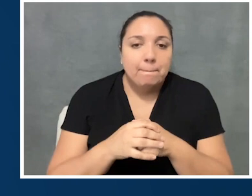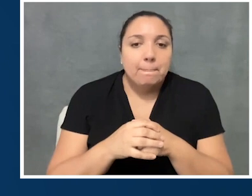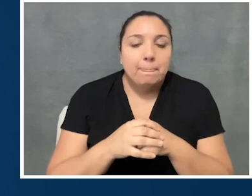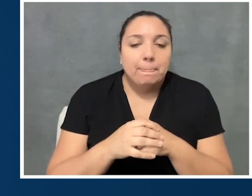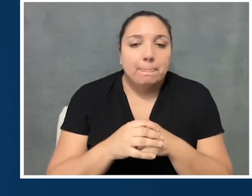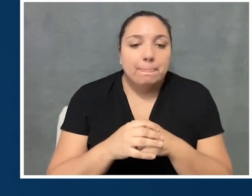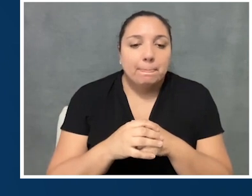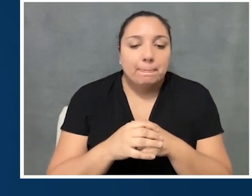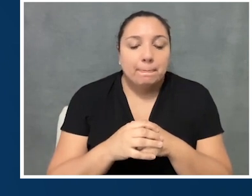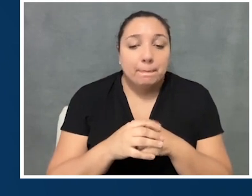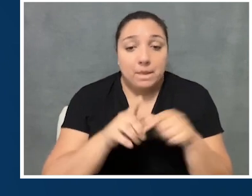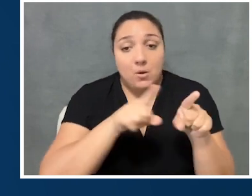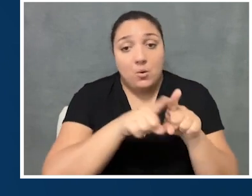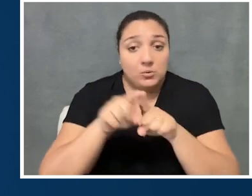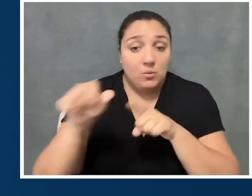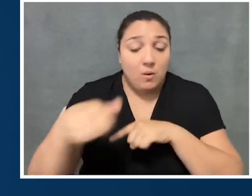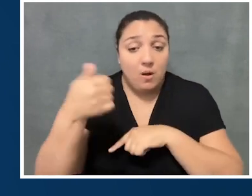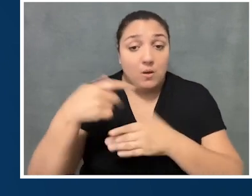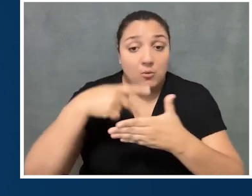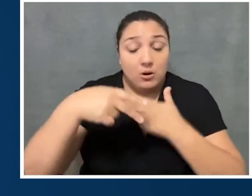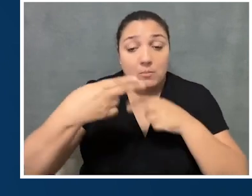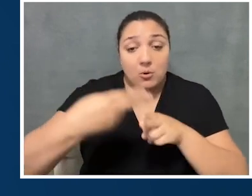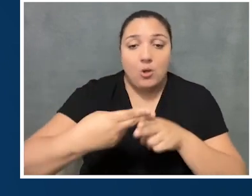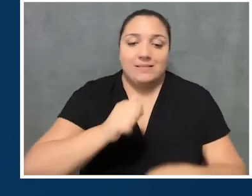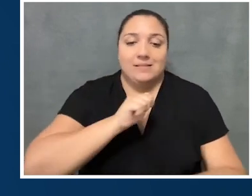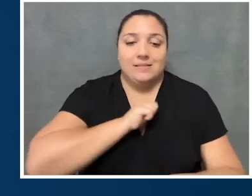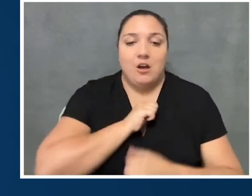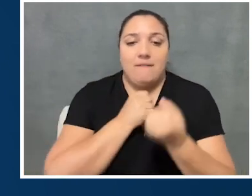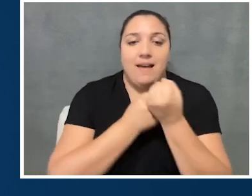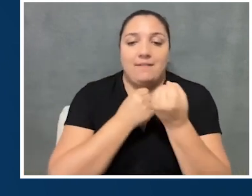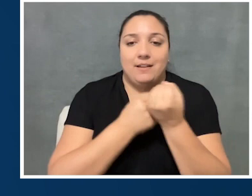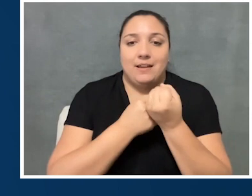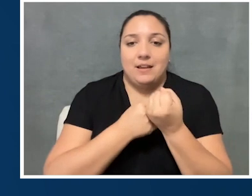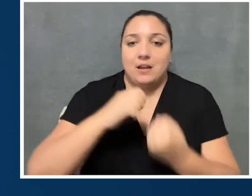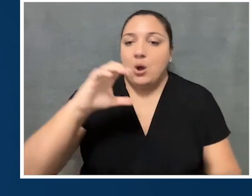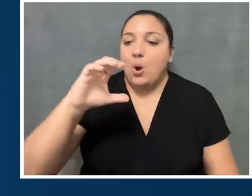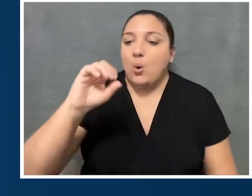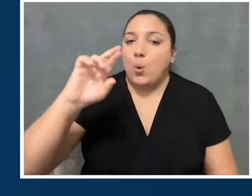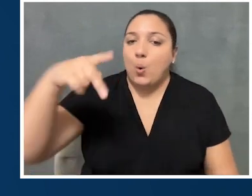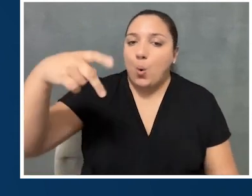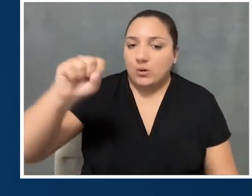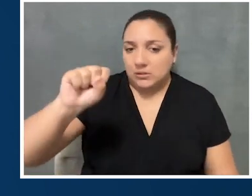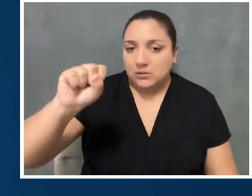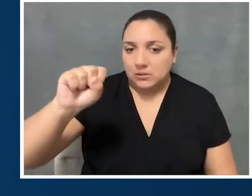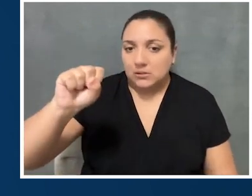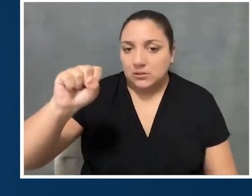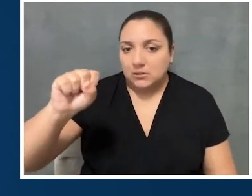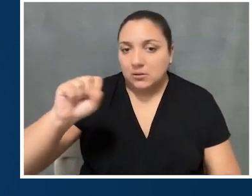We also have a program called the Self-Advocate Corps. Corps, C-O-R-P-S.